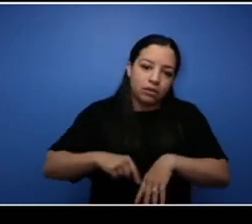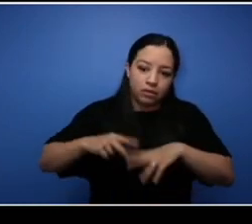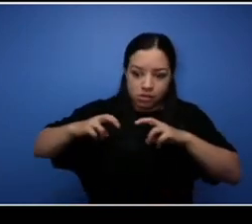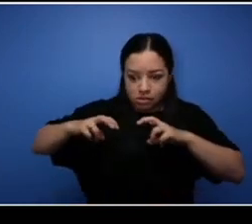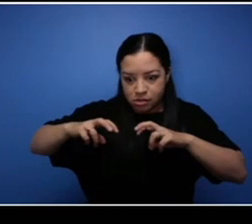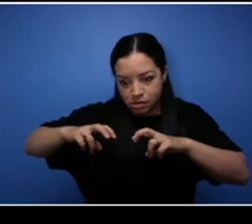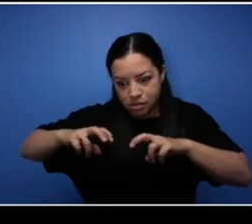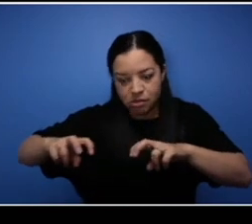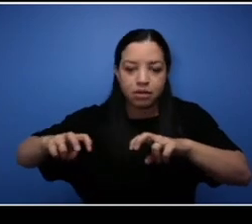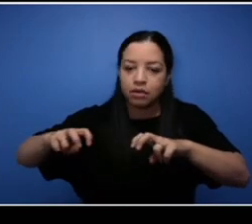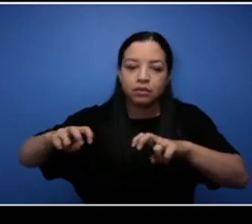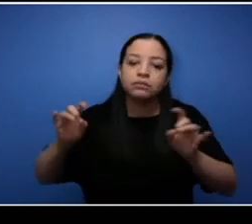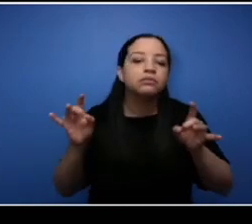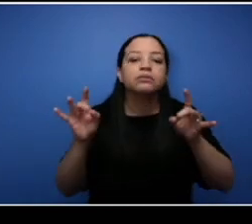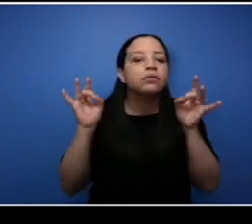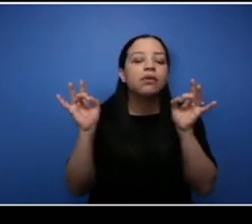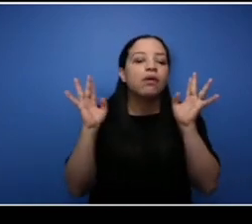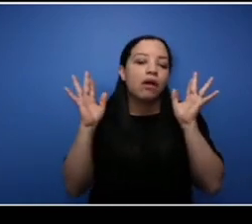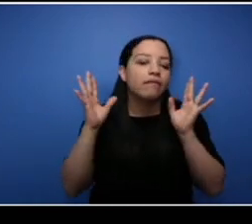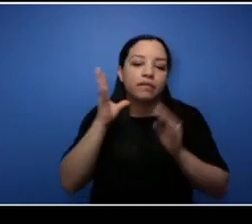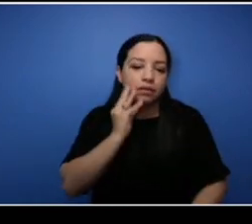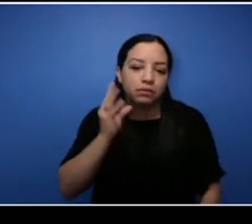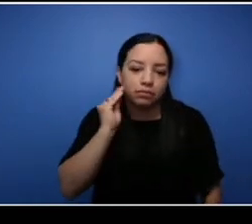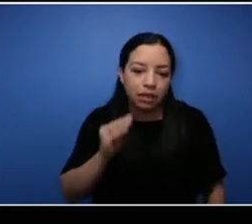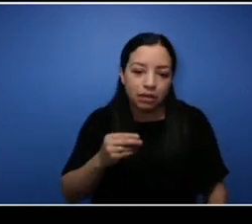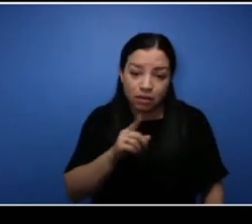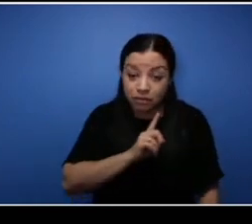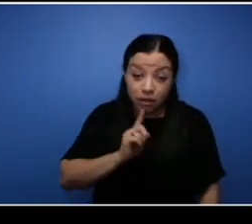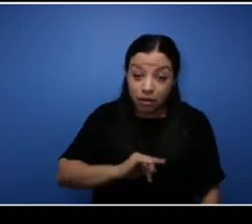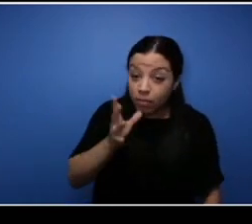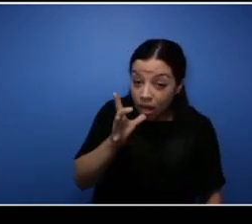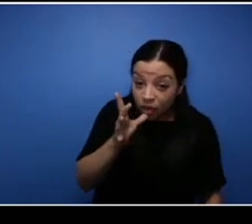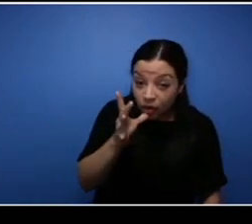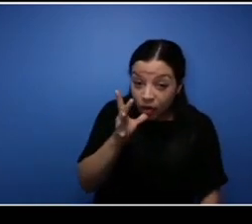I've ever dealt with especially being a single mother with three kids because when you're